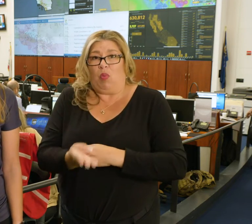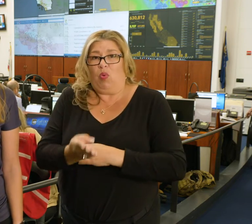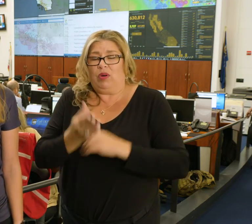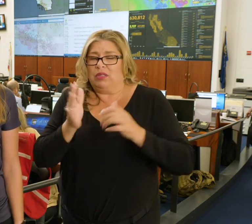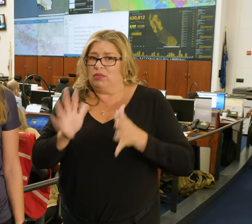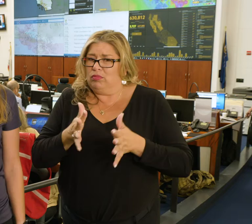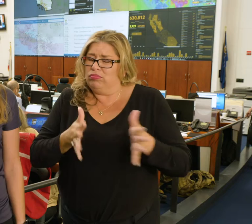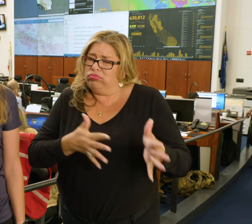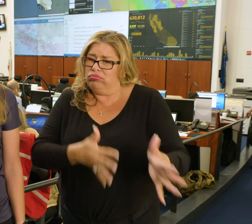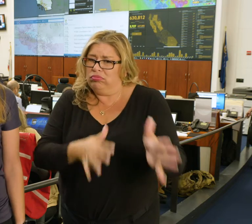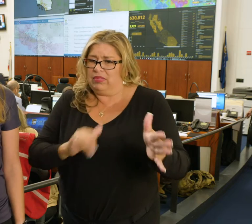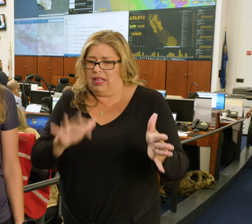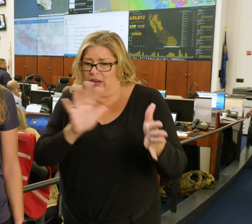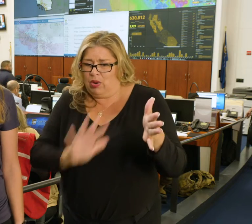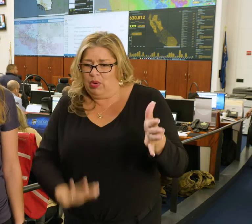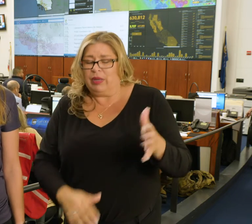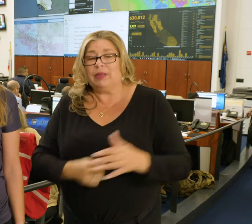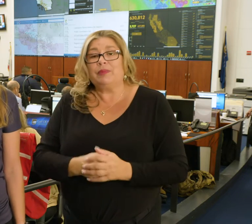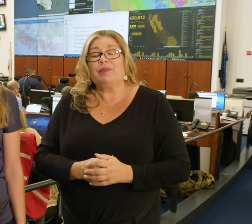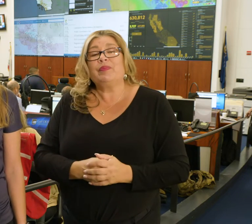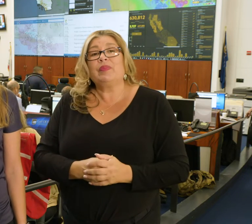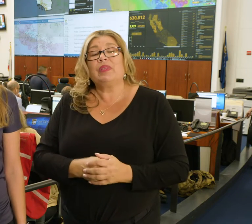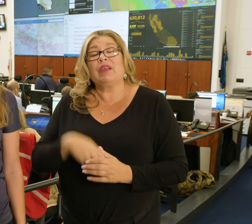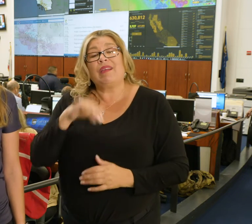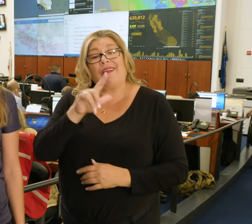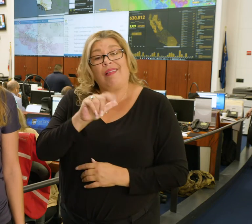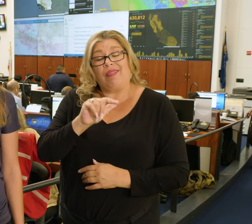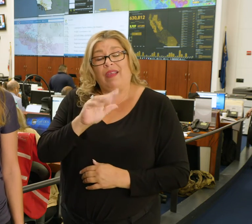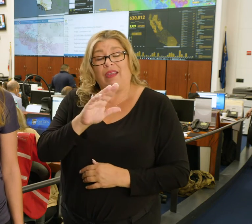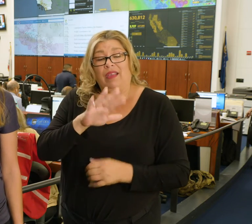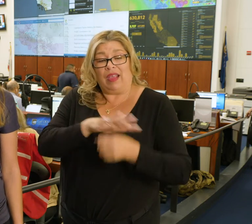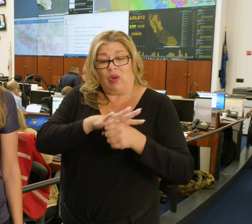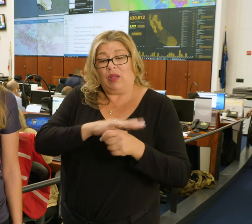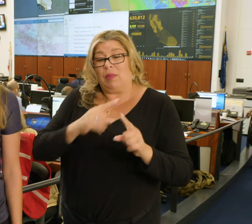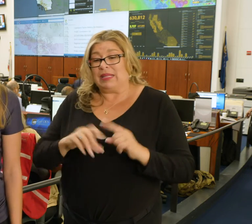on Friday we are anticipating winds in the LA basin and San Diego to